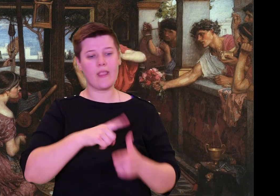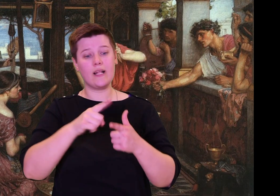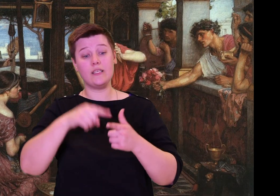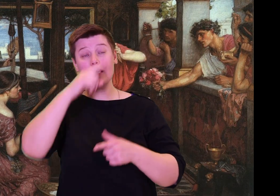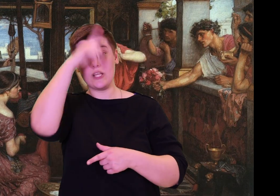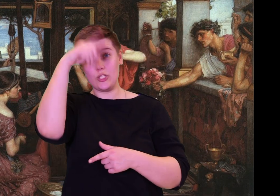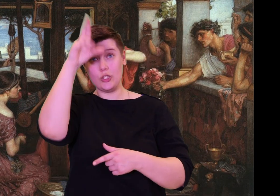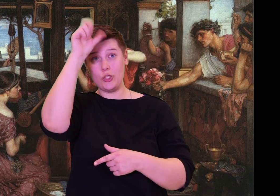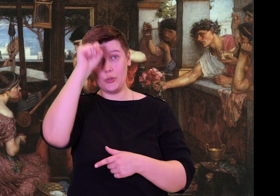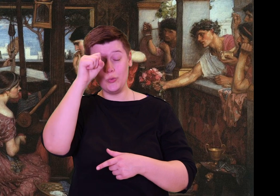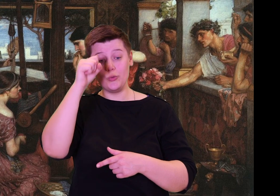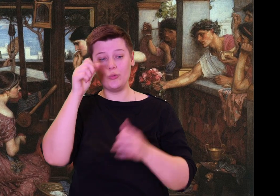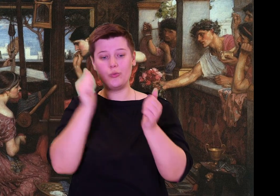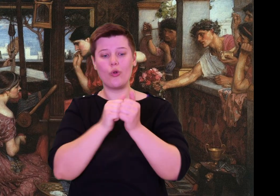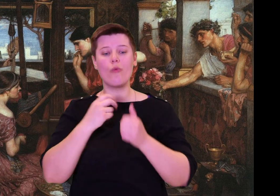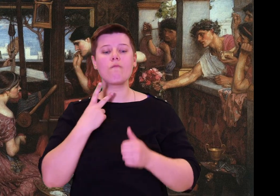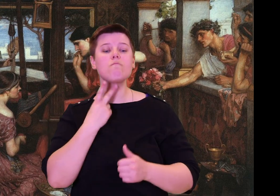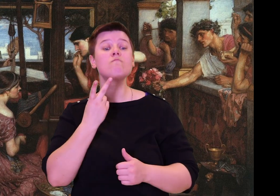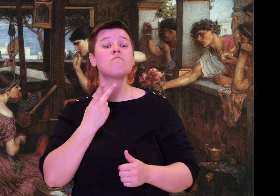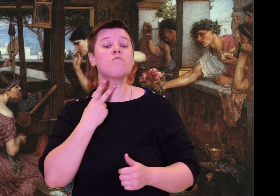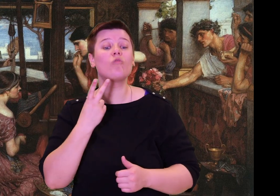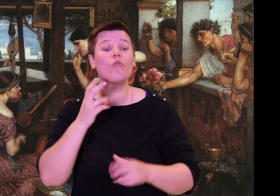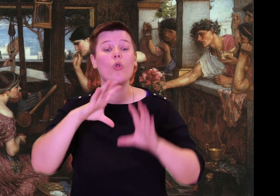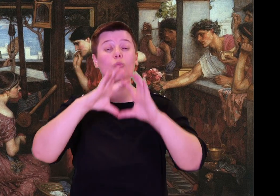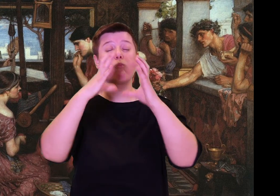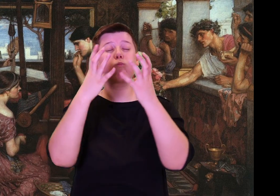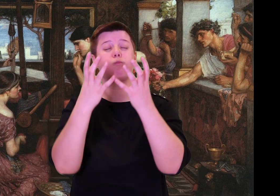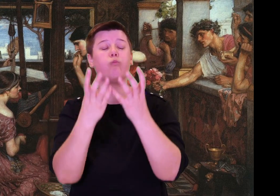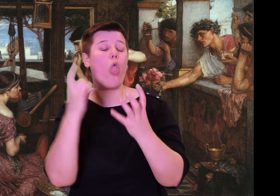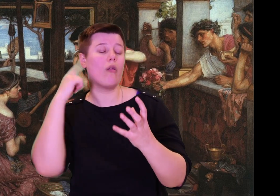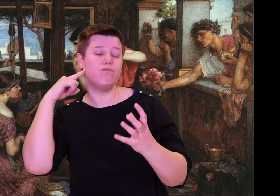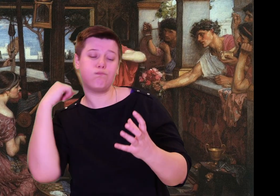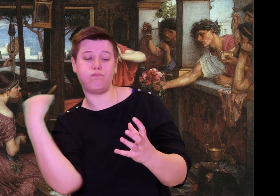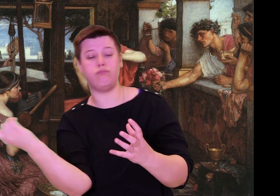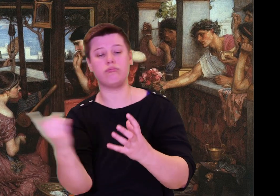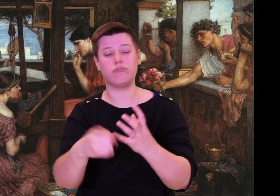talons ripped each face and neck.